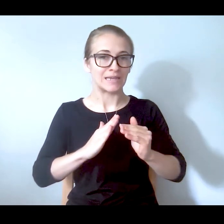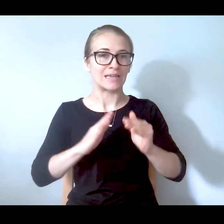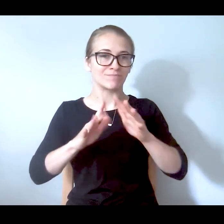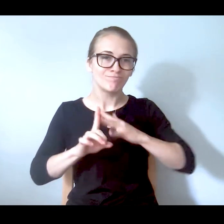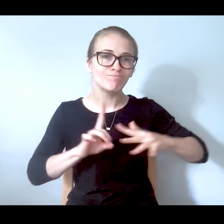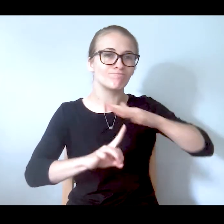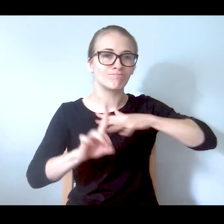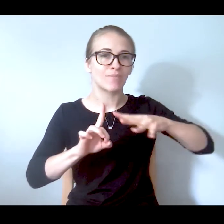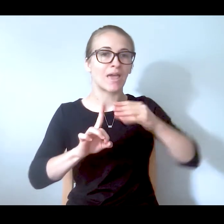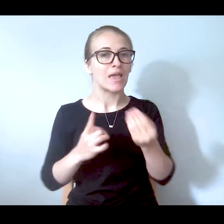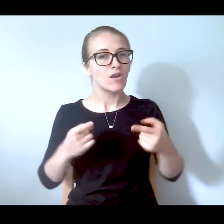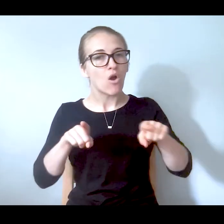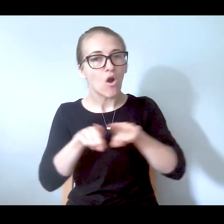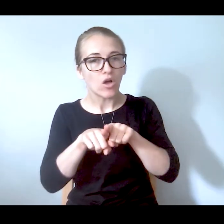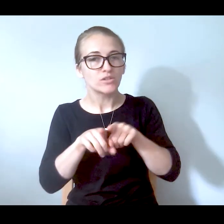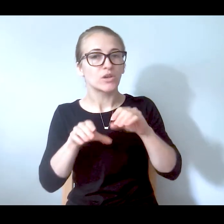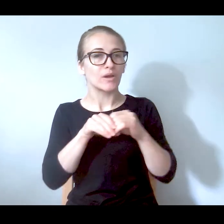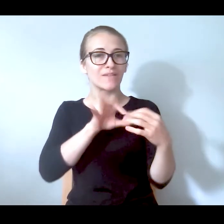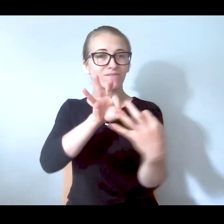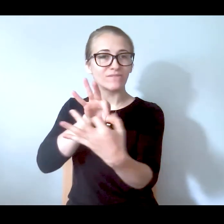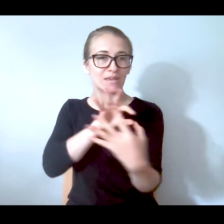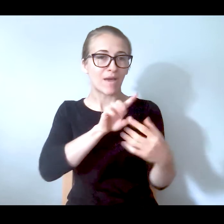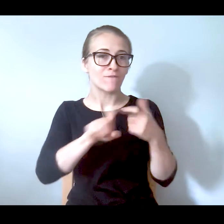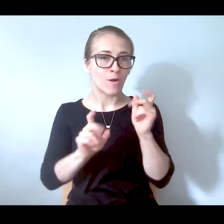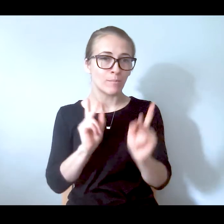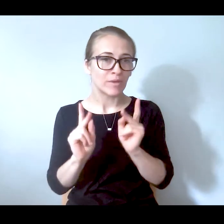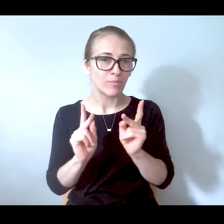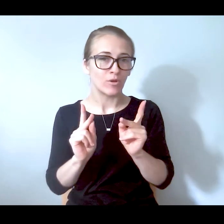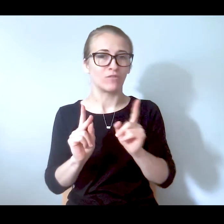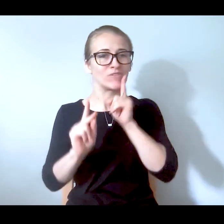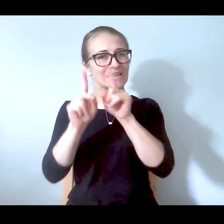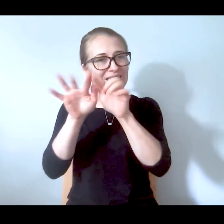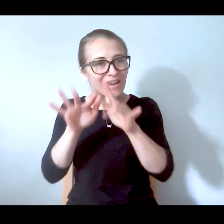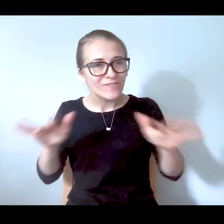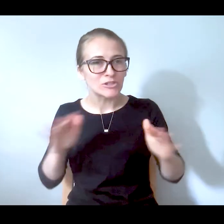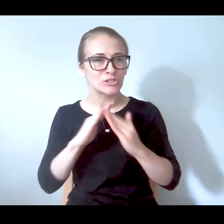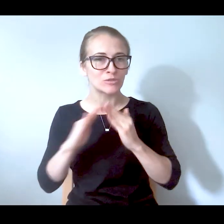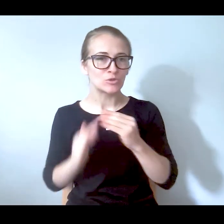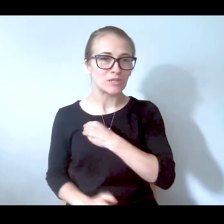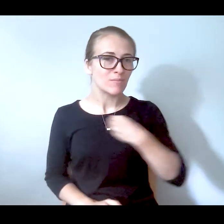the feedback of those people -- those very diverse community members that we held focus groups with.